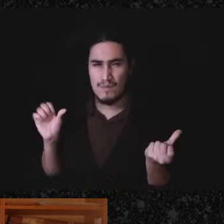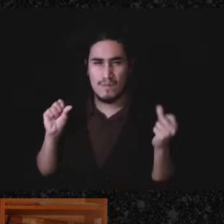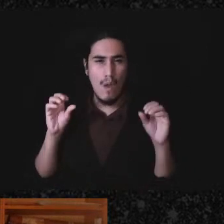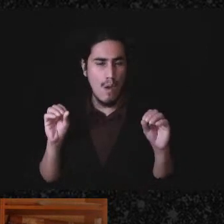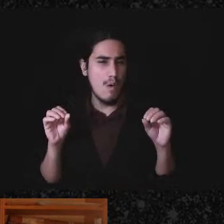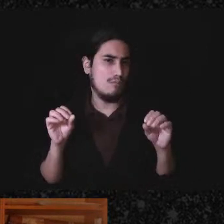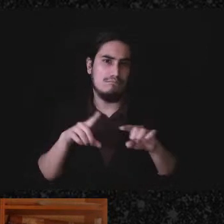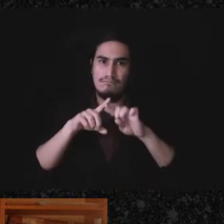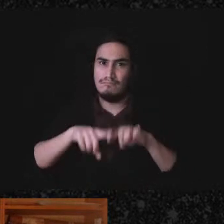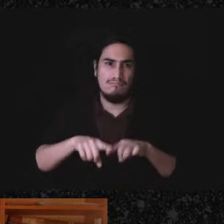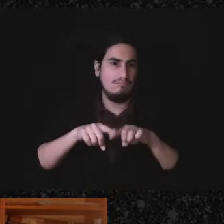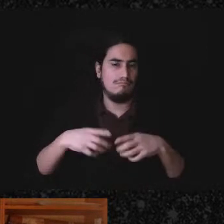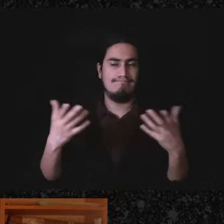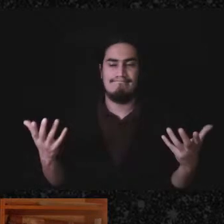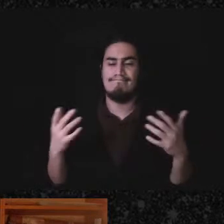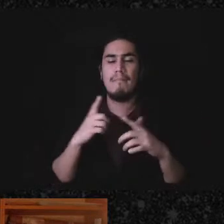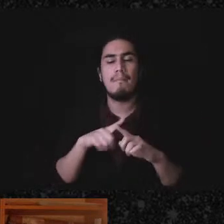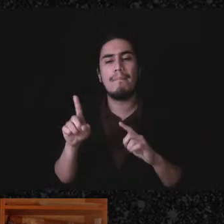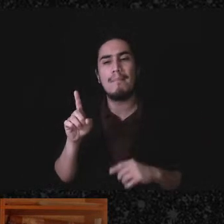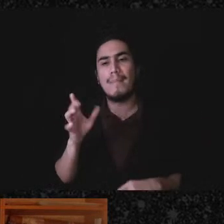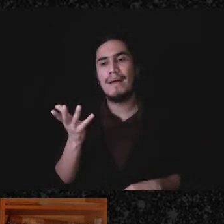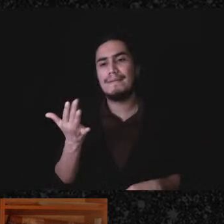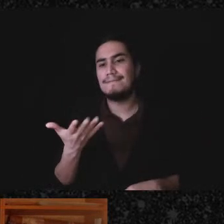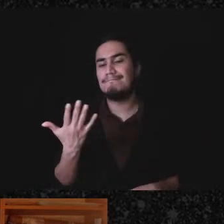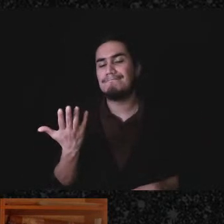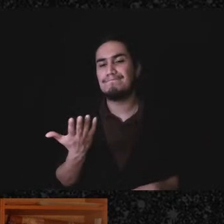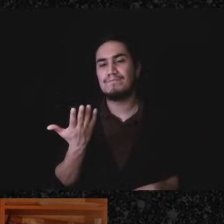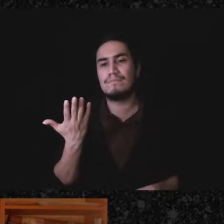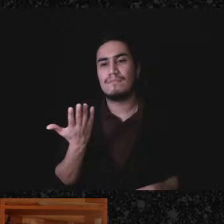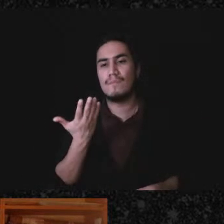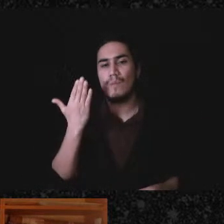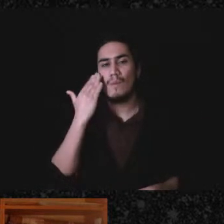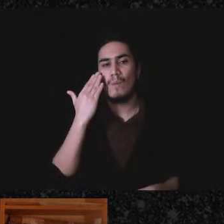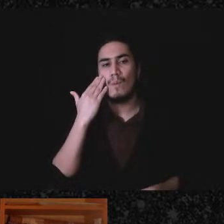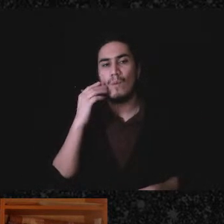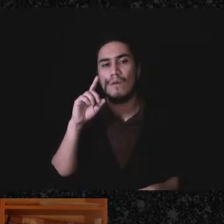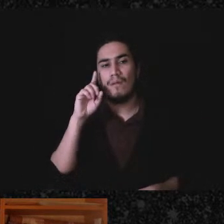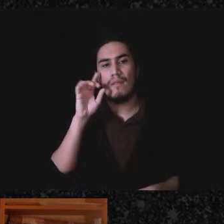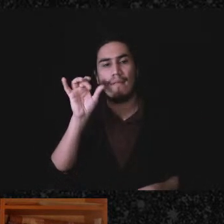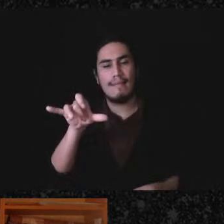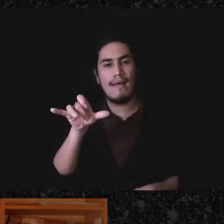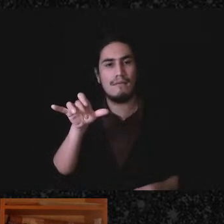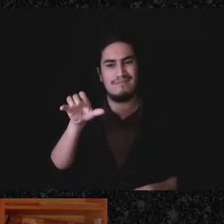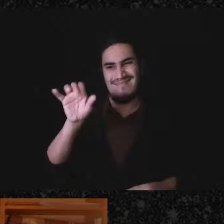But it is, you know, I think that that this question is something that every group is